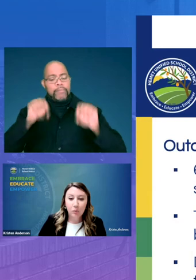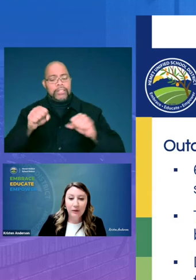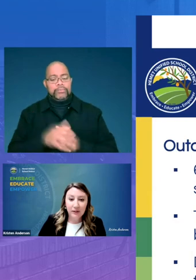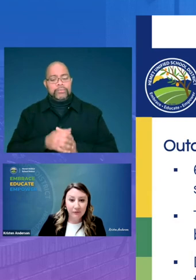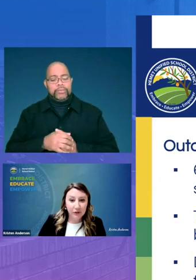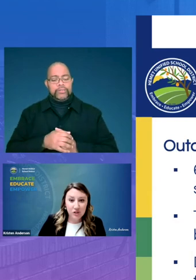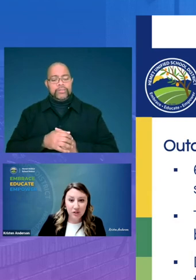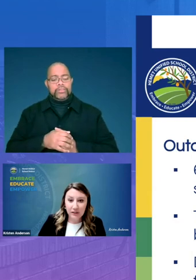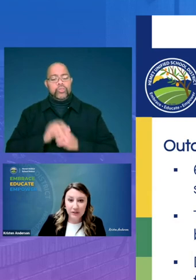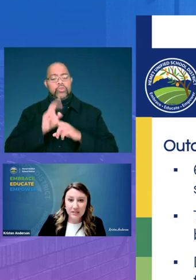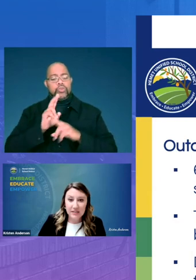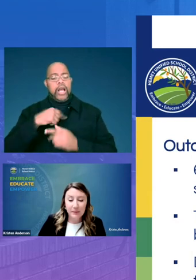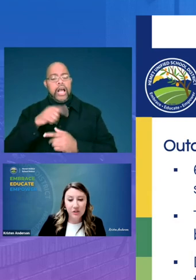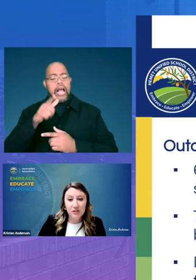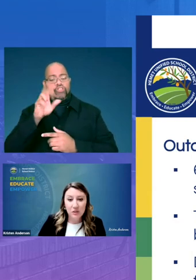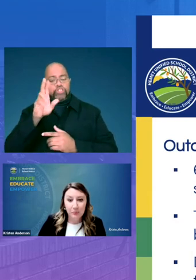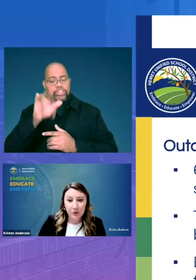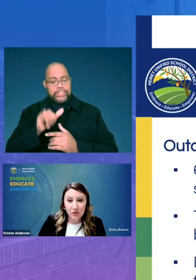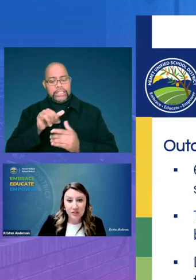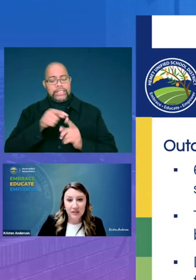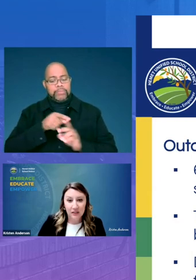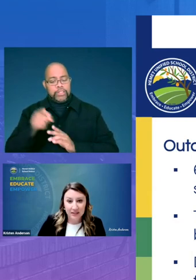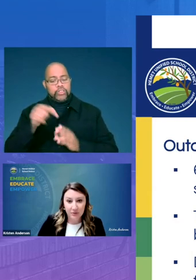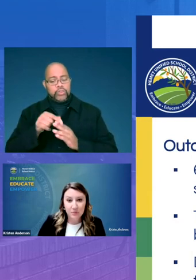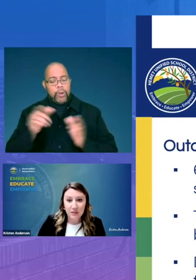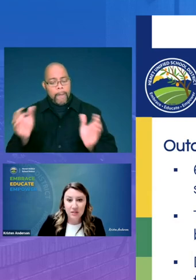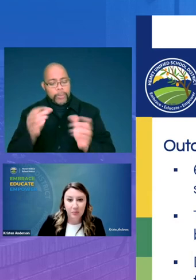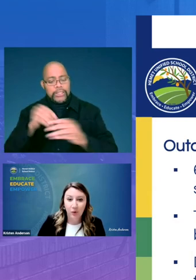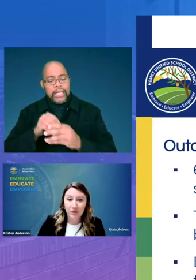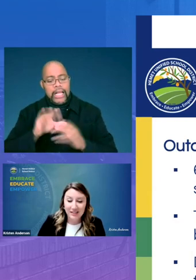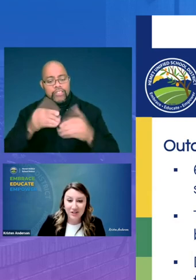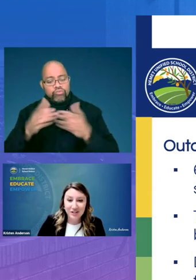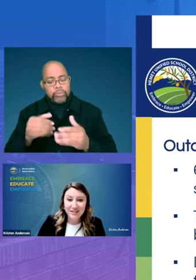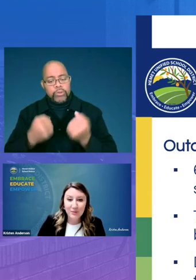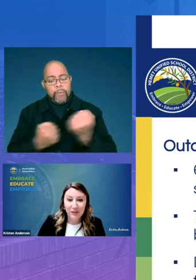we've leveraged our literacy specialists to push into classrooms and support teachers with their